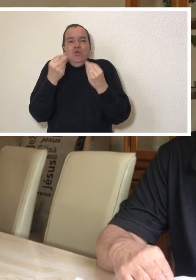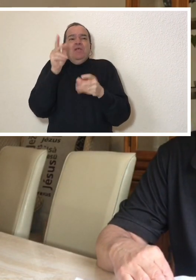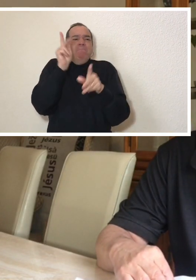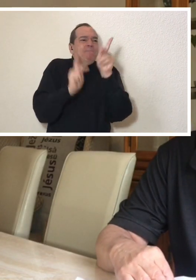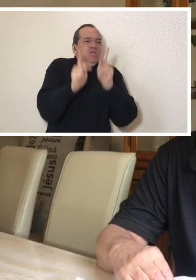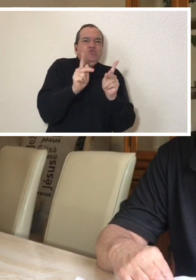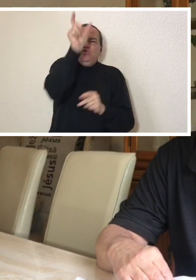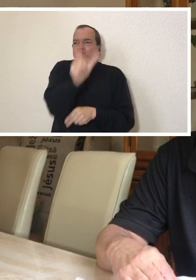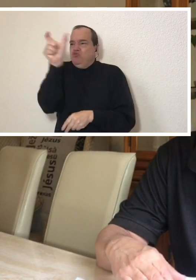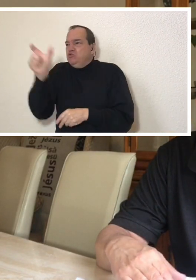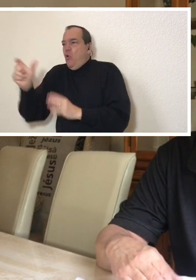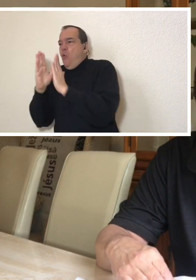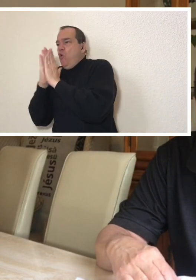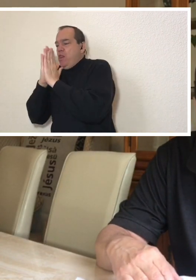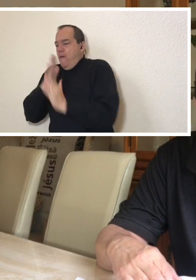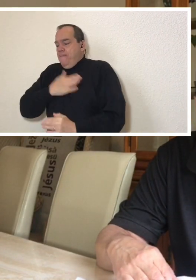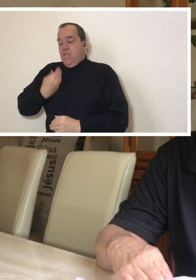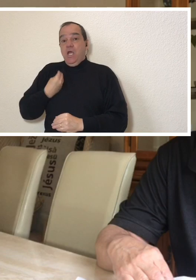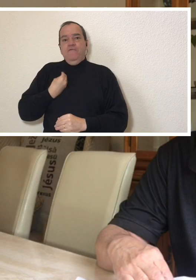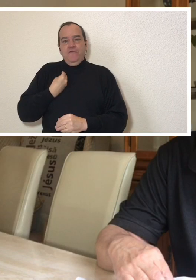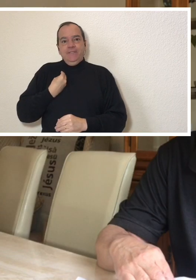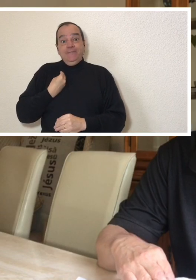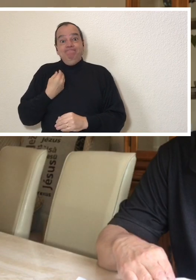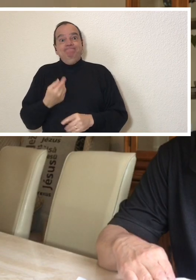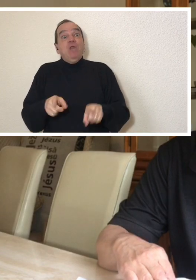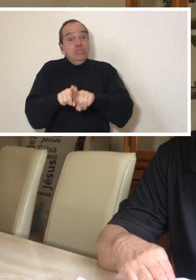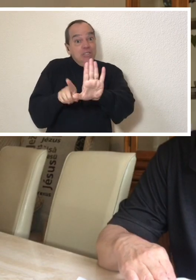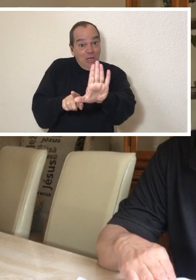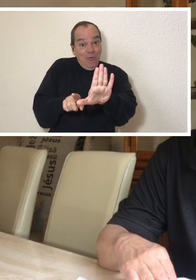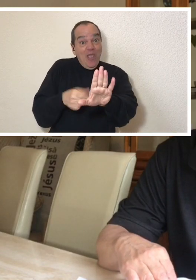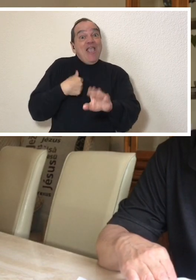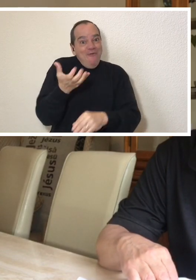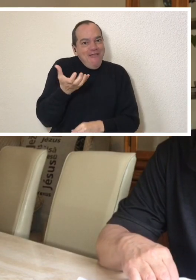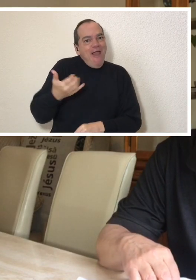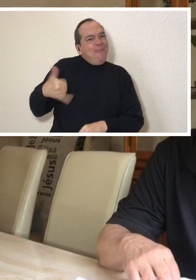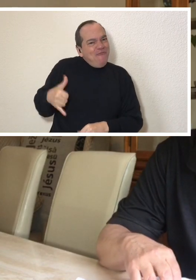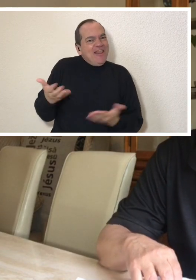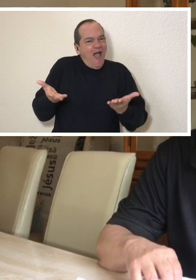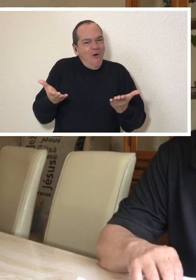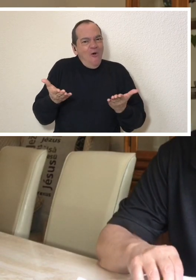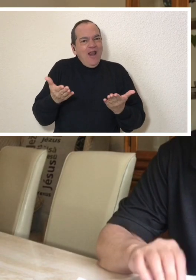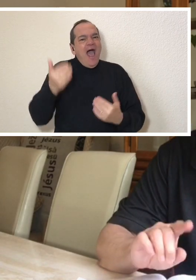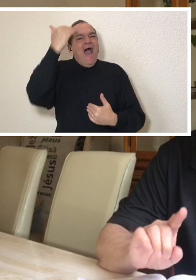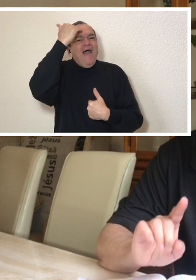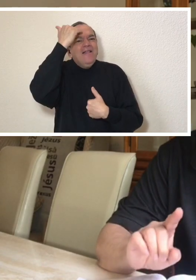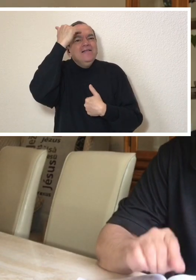many people began to pray for me. For that reason, at this moment I want to take this opportunity